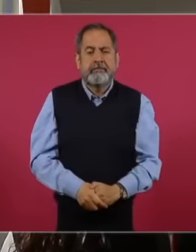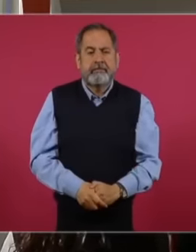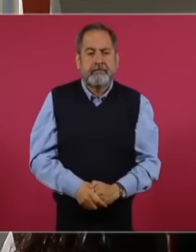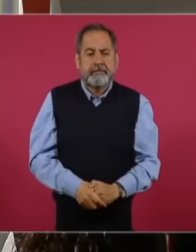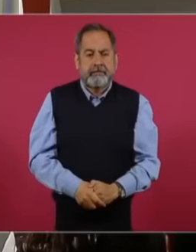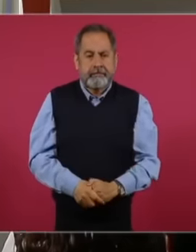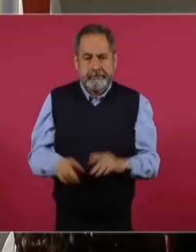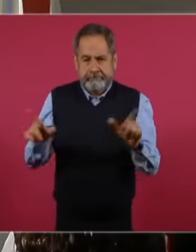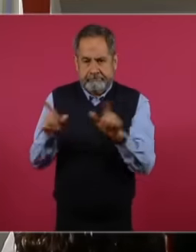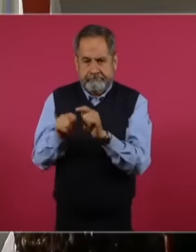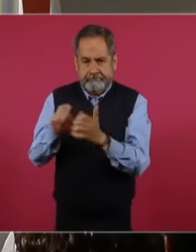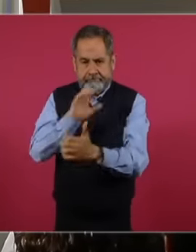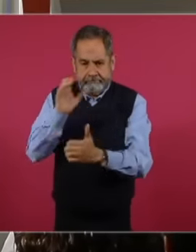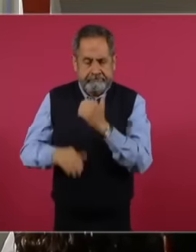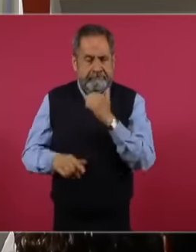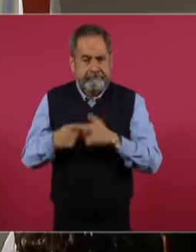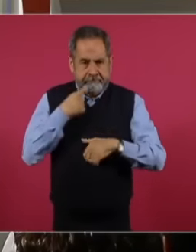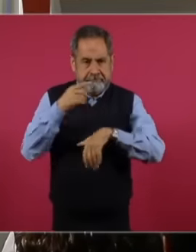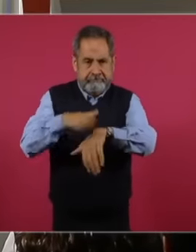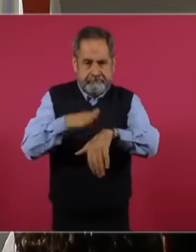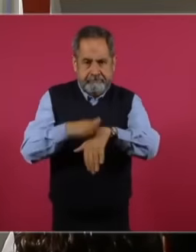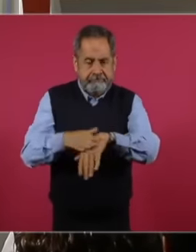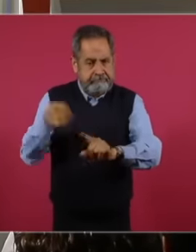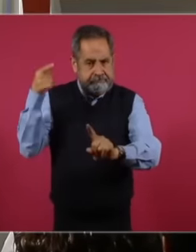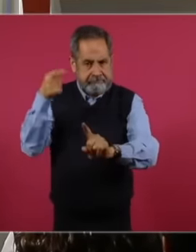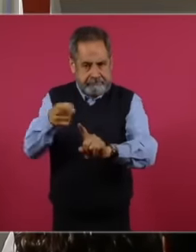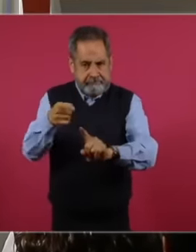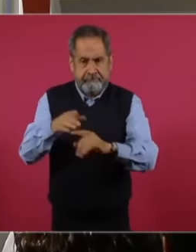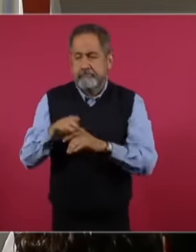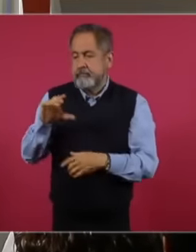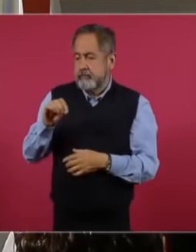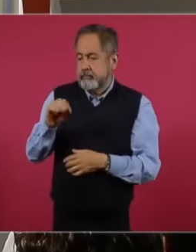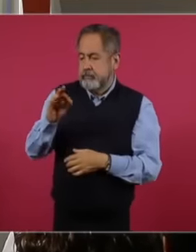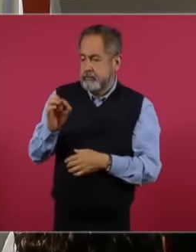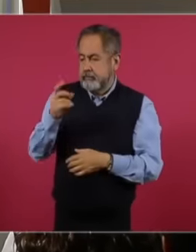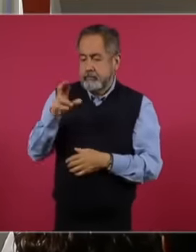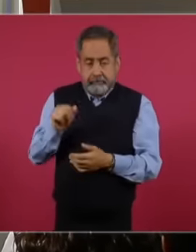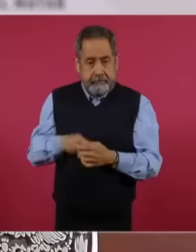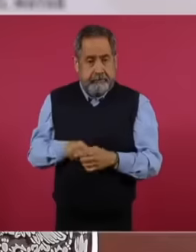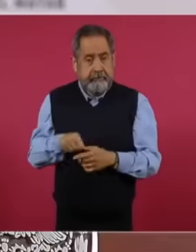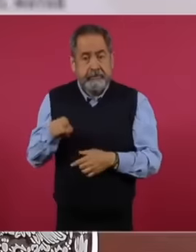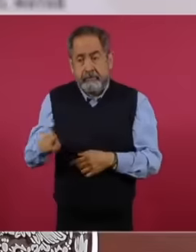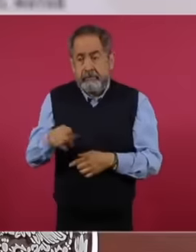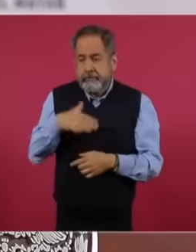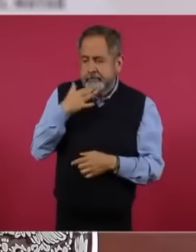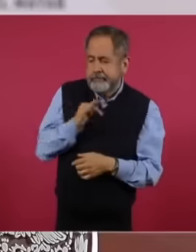a conclusion I would like to be emphatic in pointing out that at Cofepris there is no place for favoritism